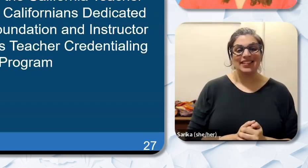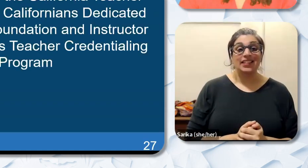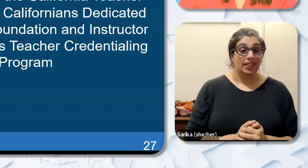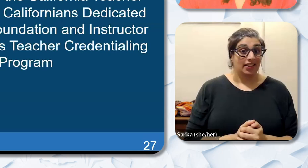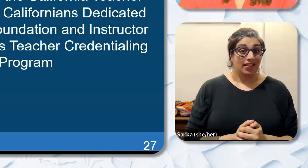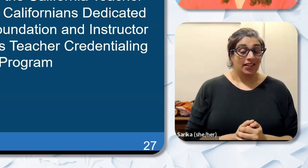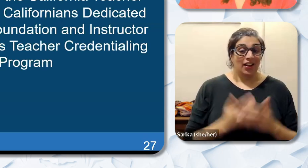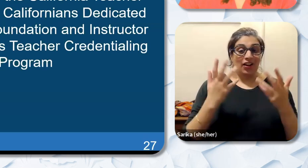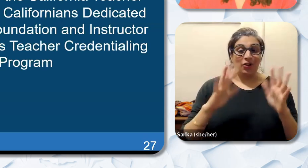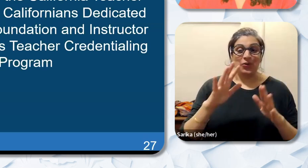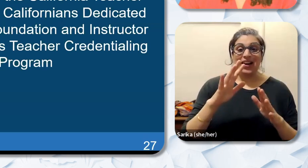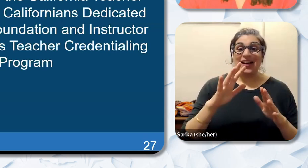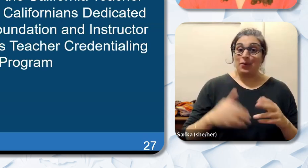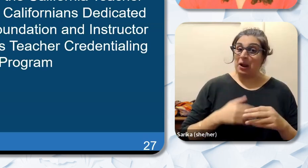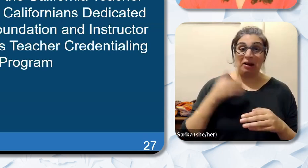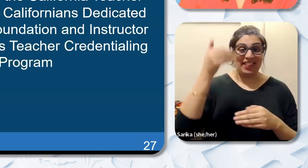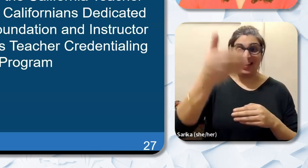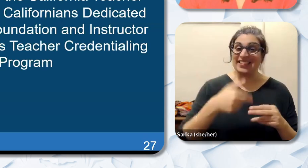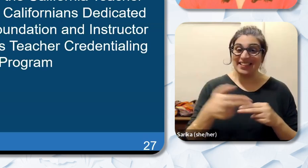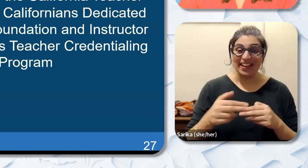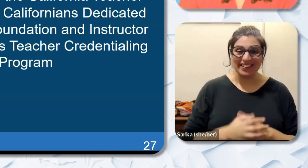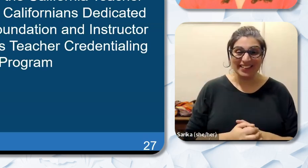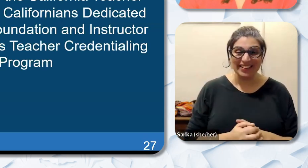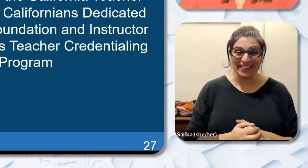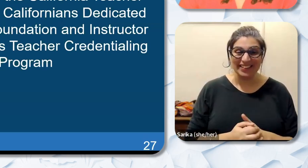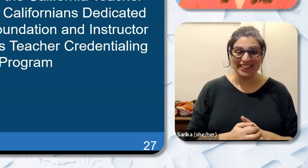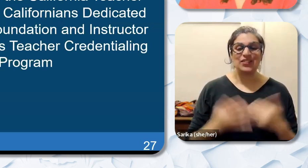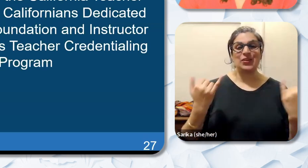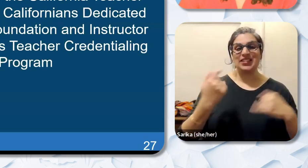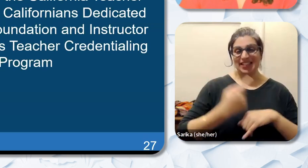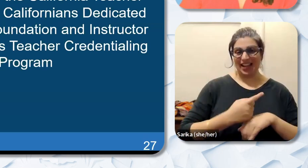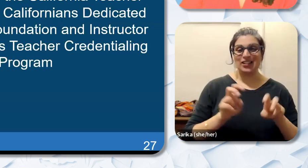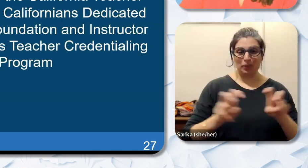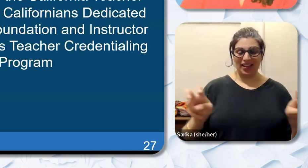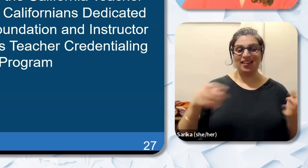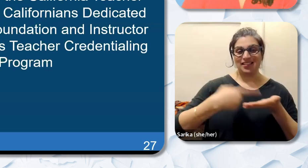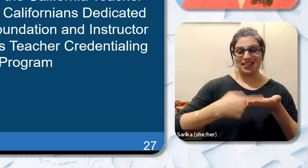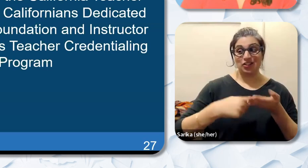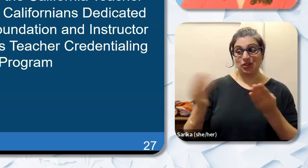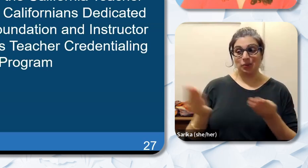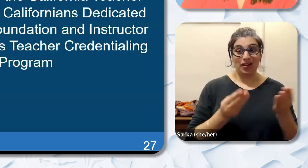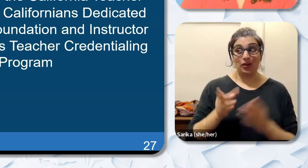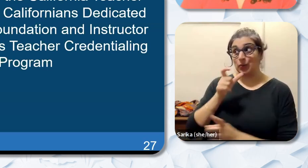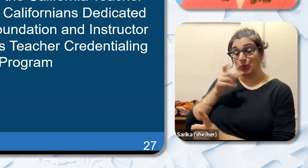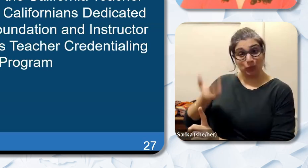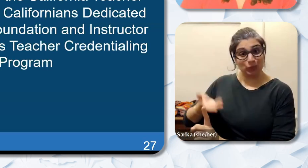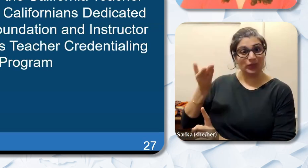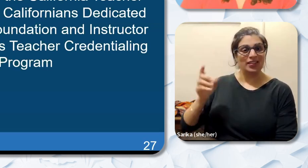already moved on to the next slide. So for today's panel discussion our moderator is Dr. Jacqueline